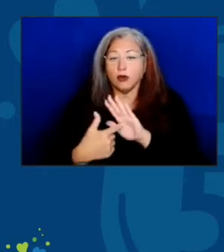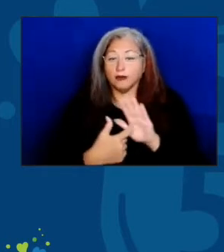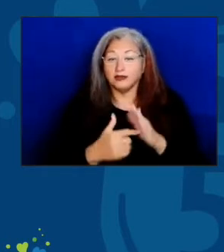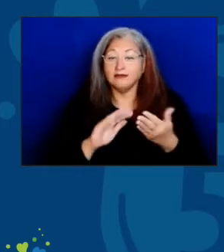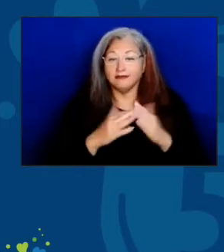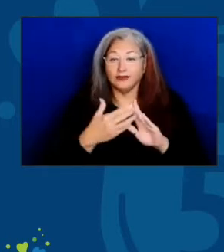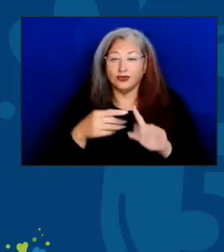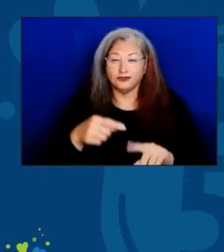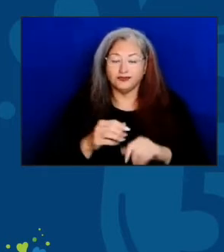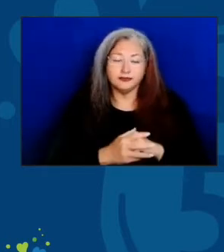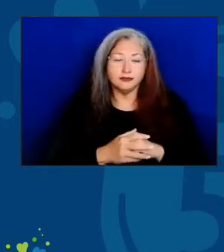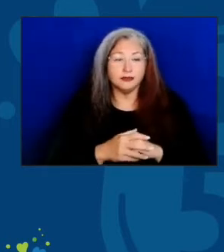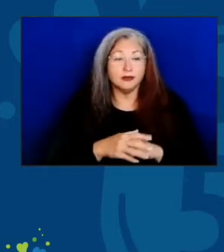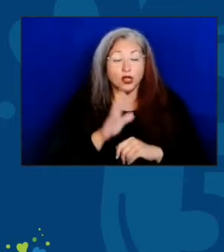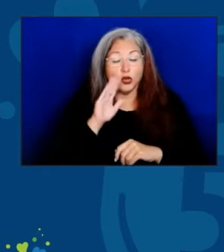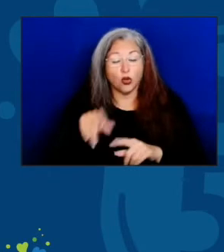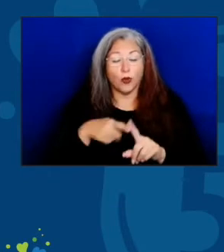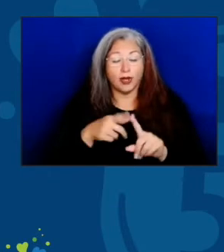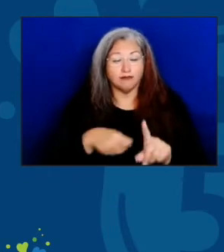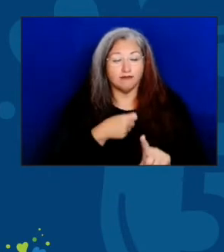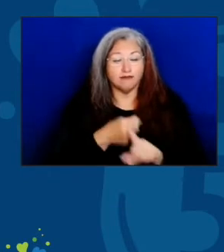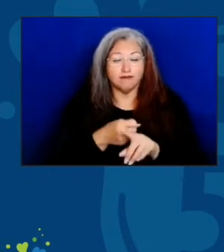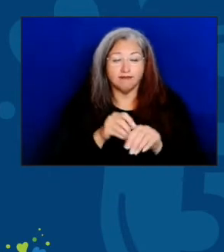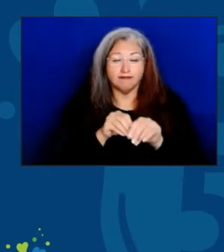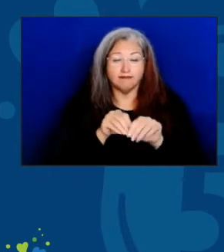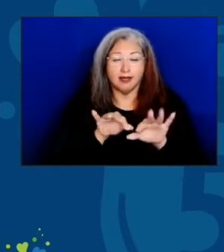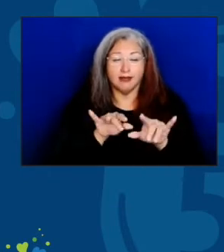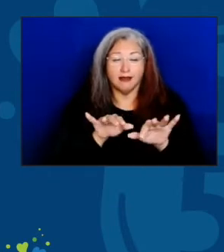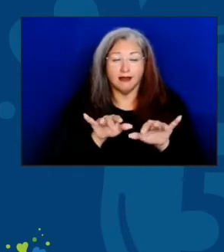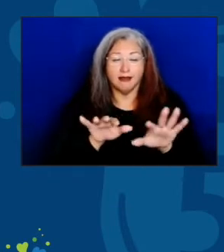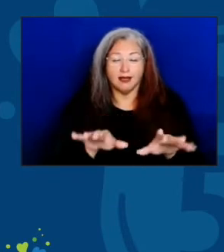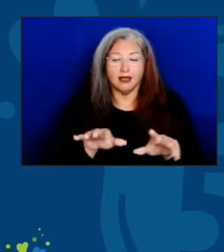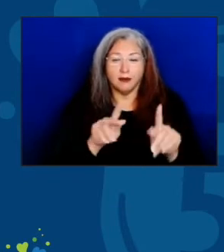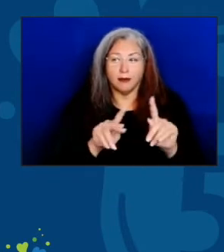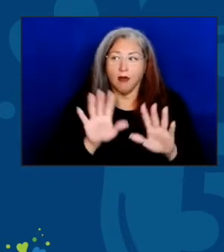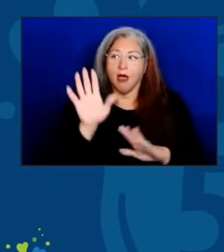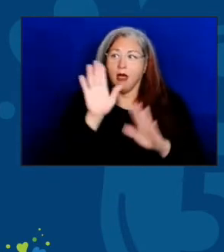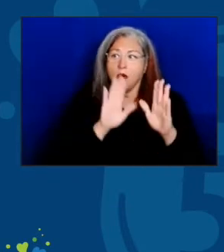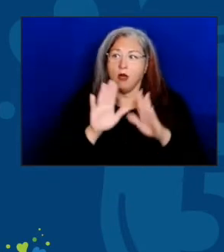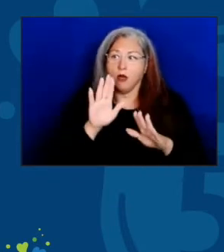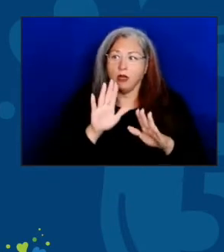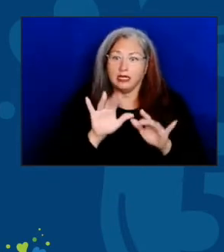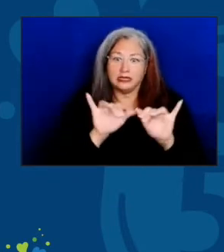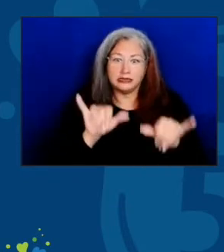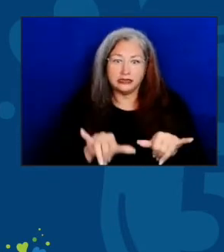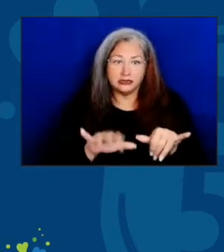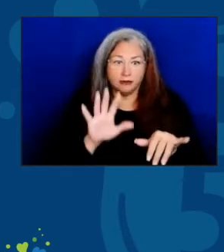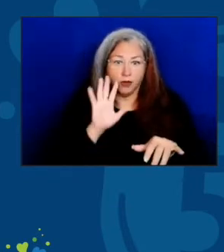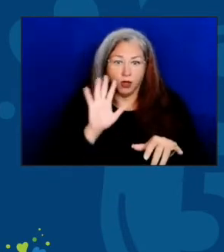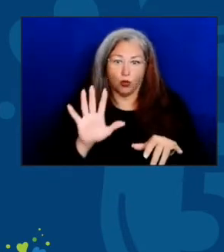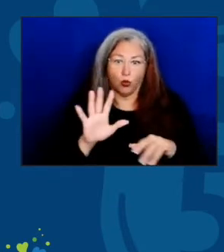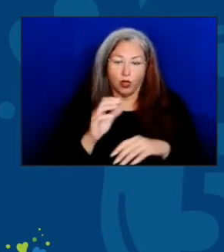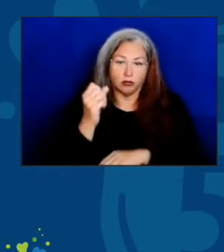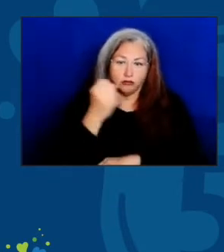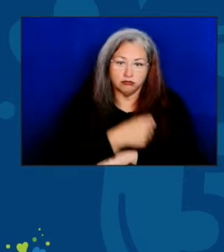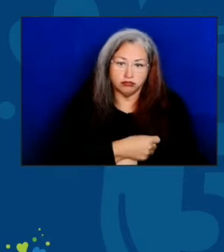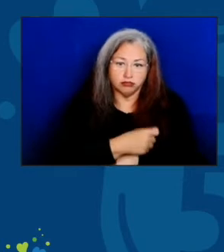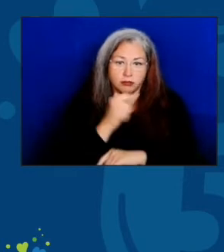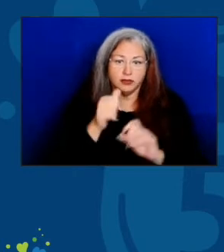When the pandemic first dropped, there was great concern that we would lose our system of social connections tied to meals.